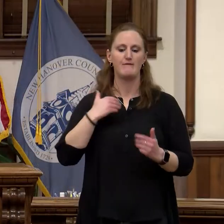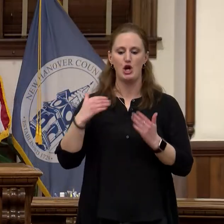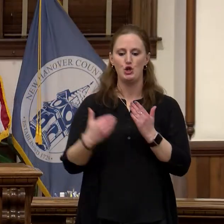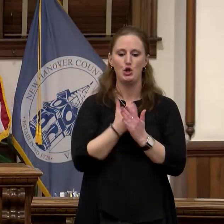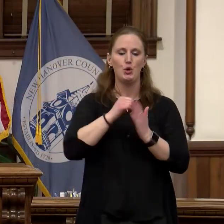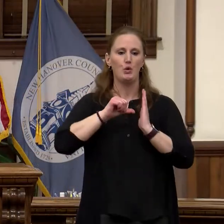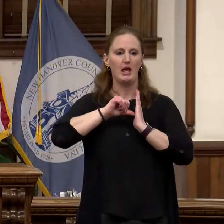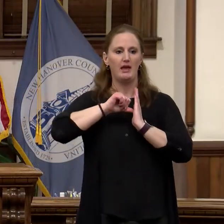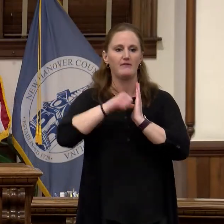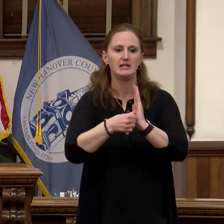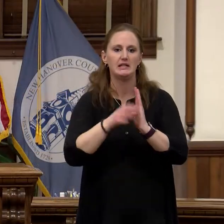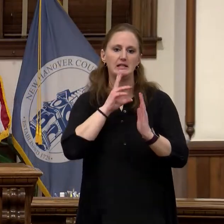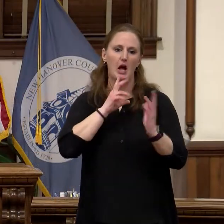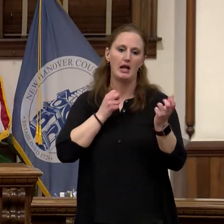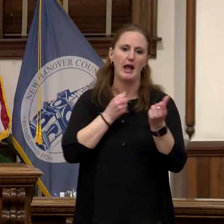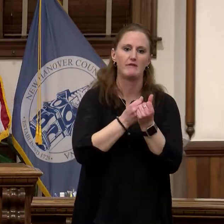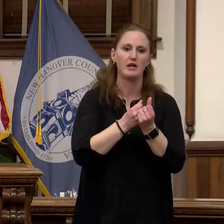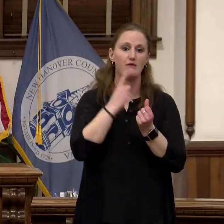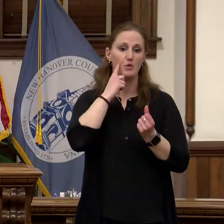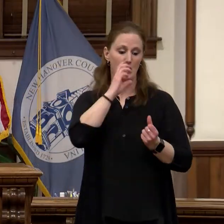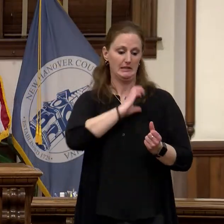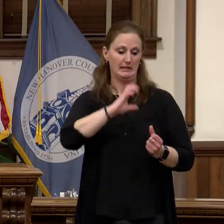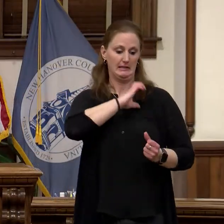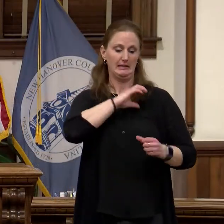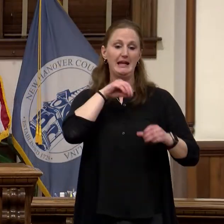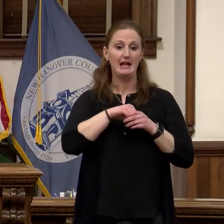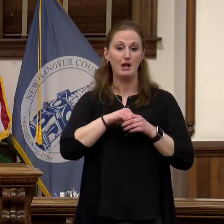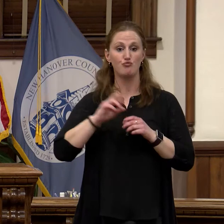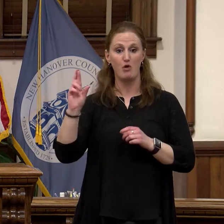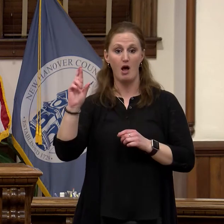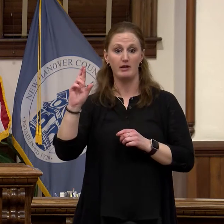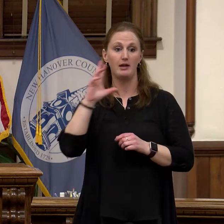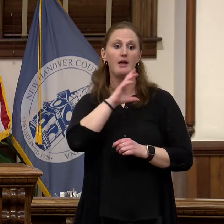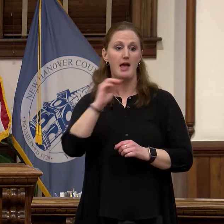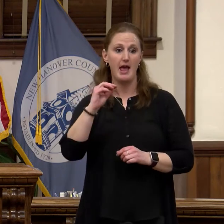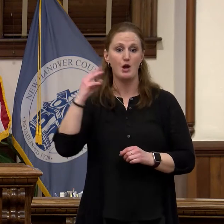advocating for our citizens in Raleigh and Washington for clean water and other